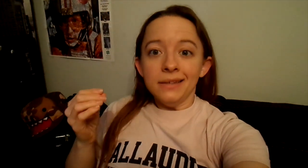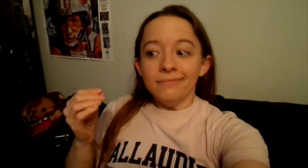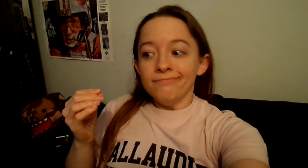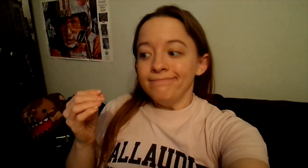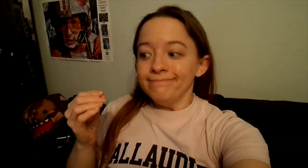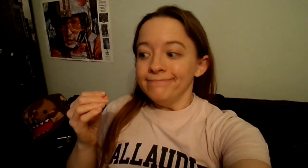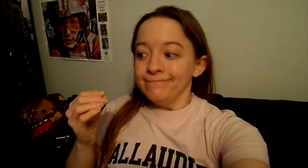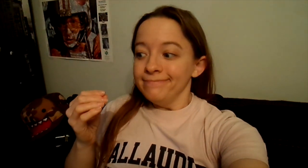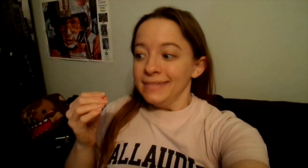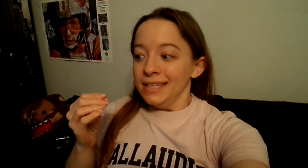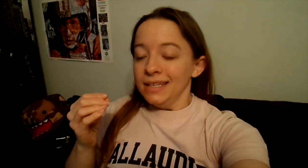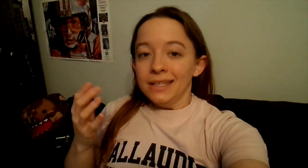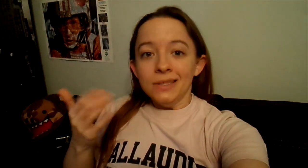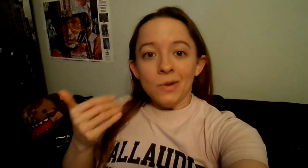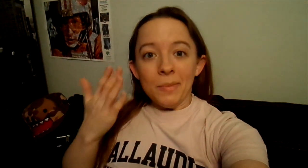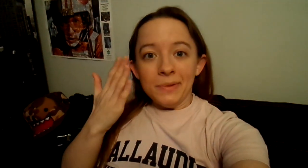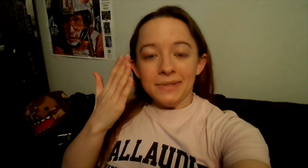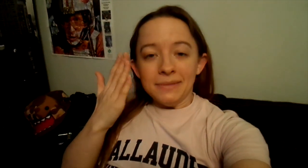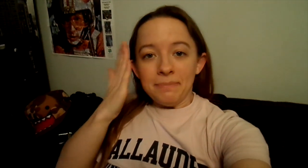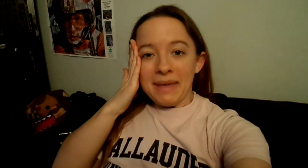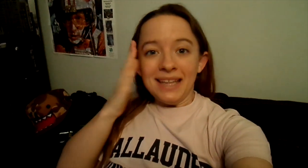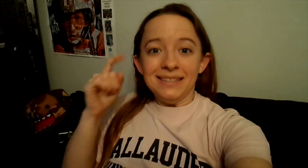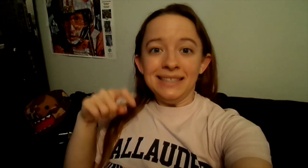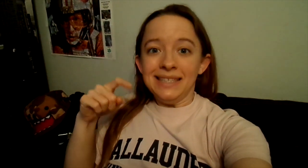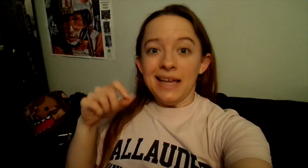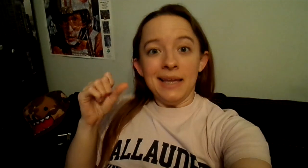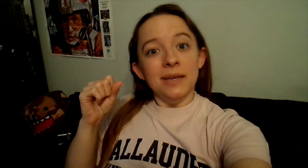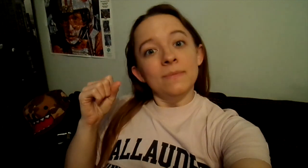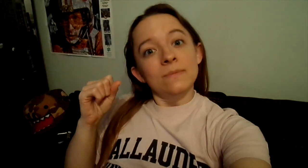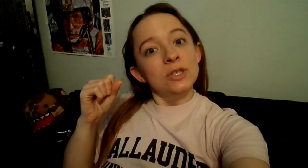chilling and it's almost bed time